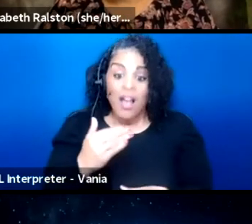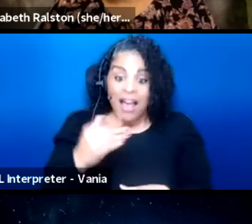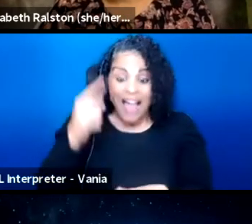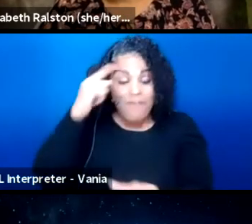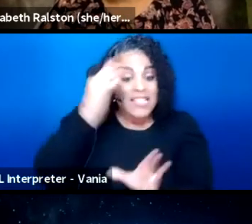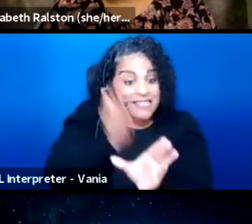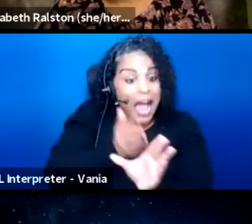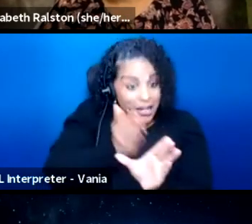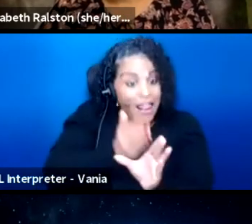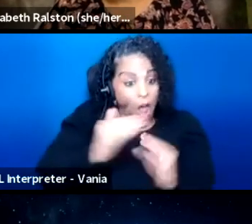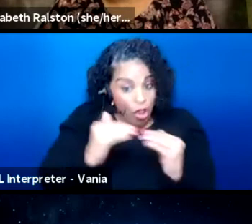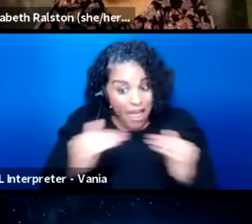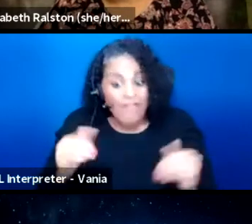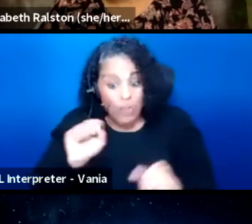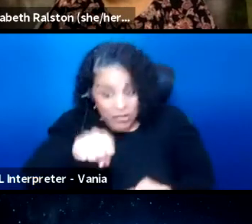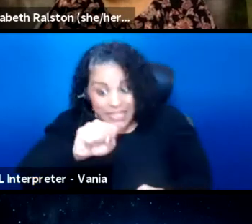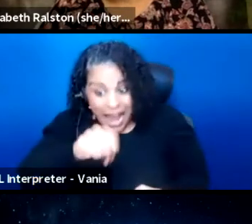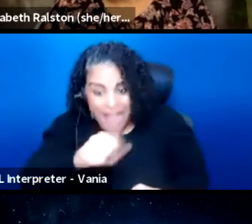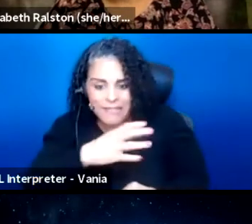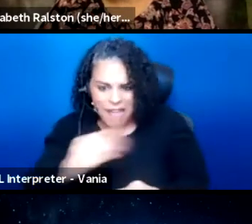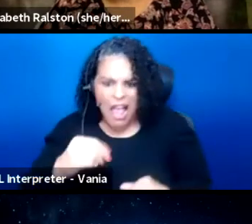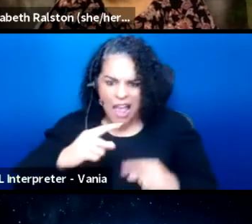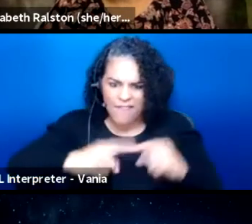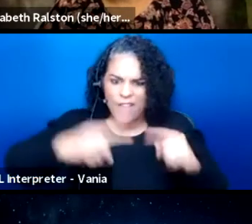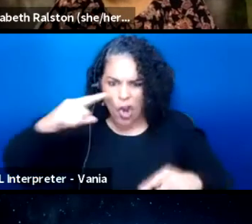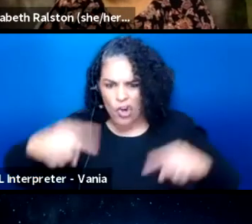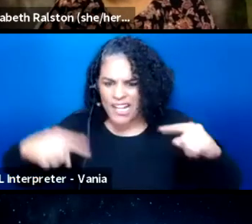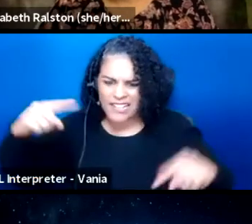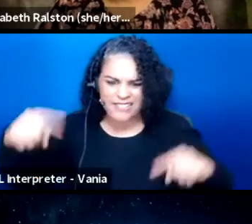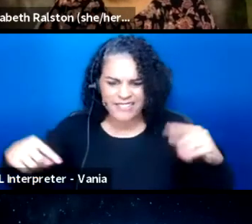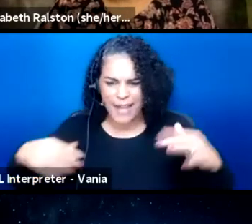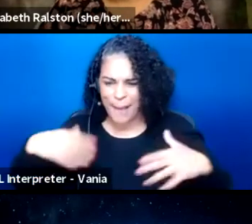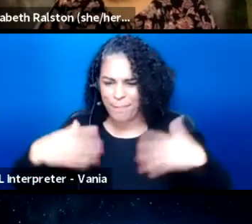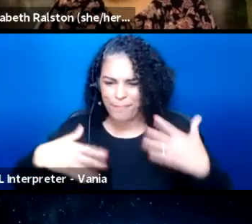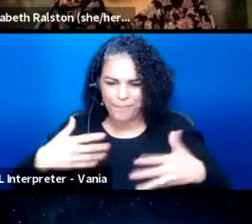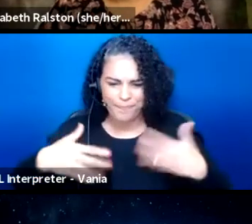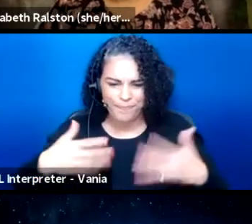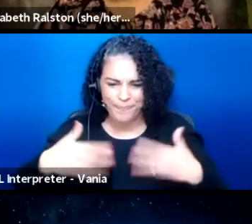and the various, the mental health challenges